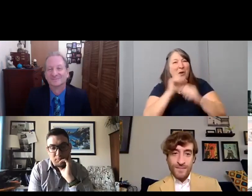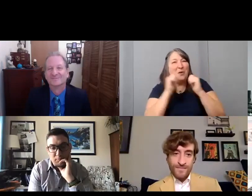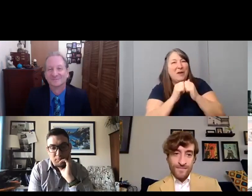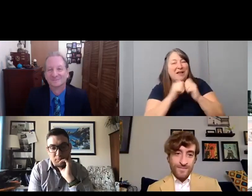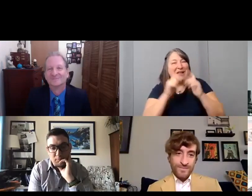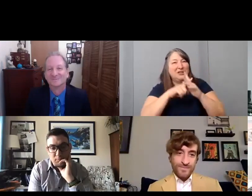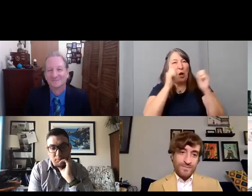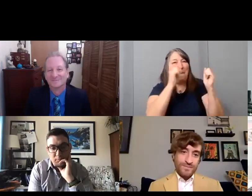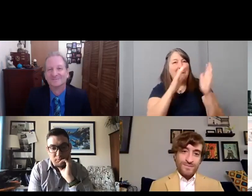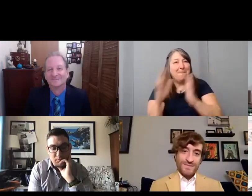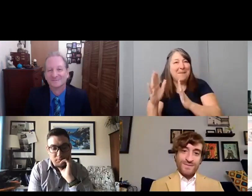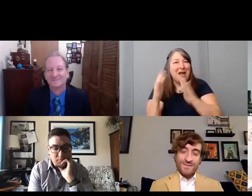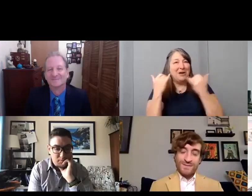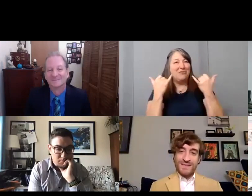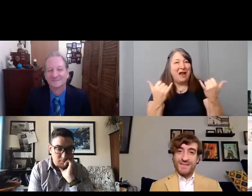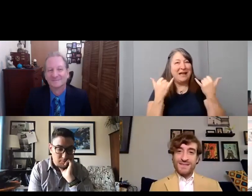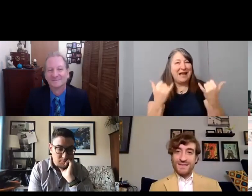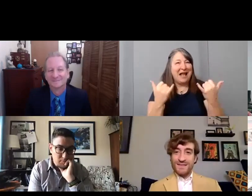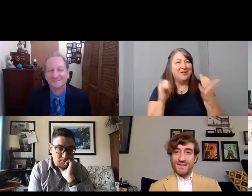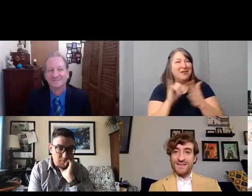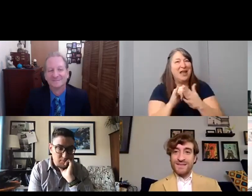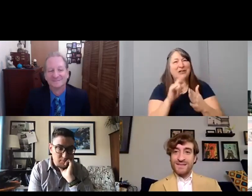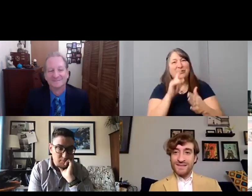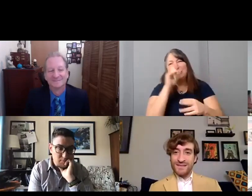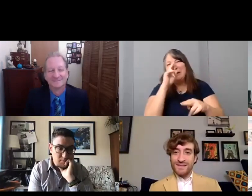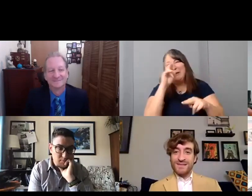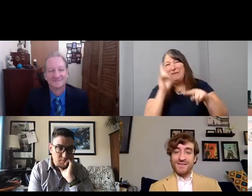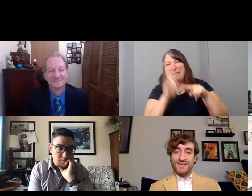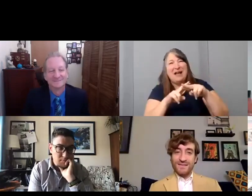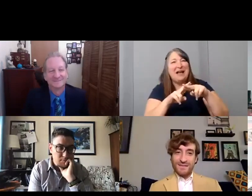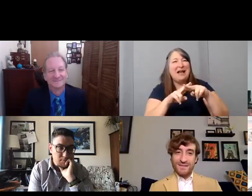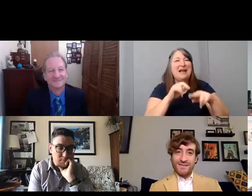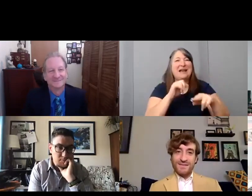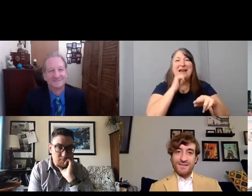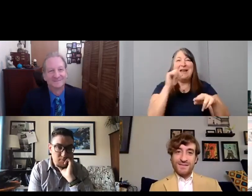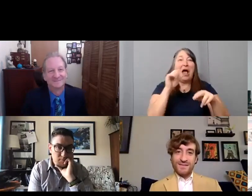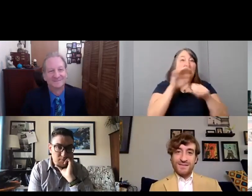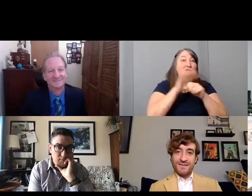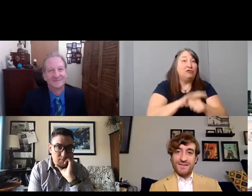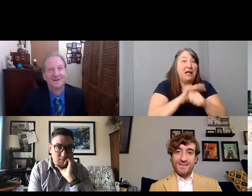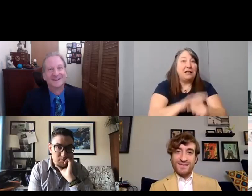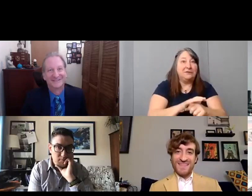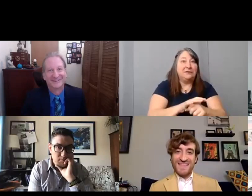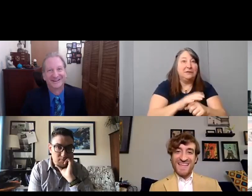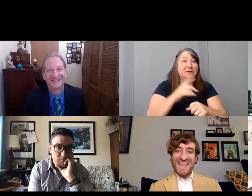it's super fun and not as stressful when March 16th comes.